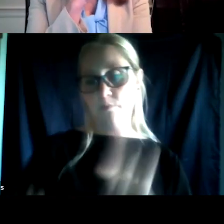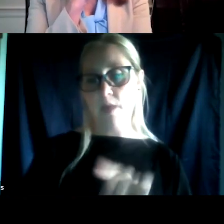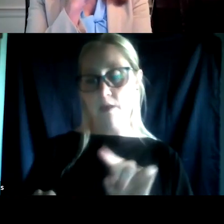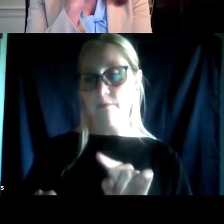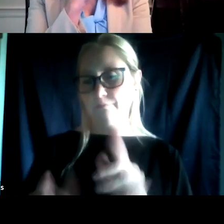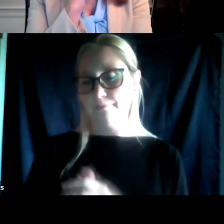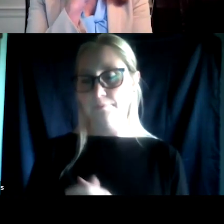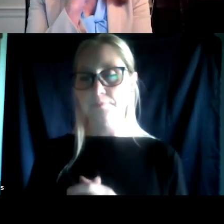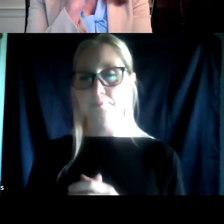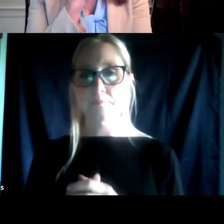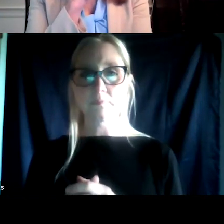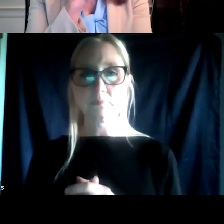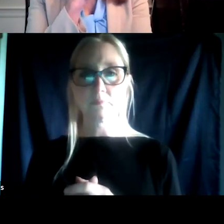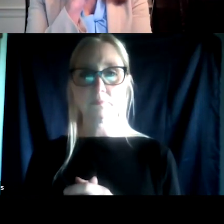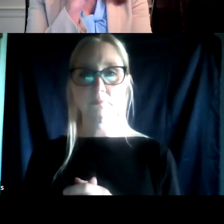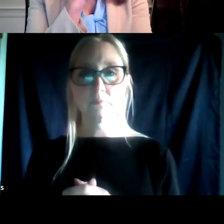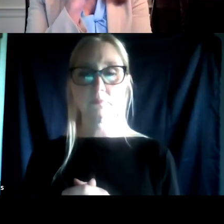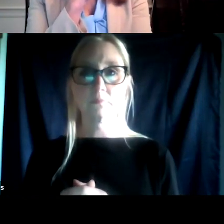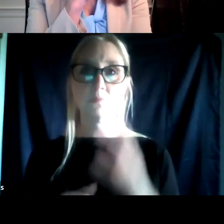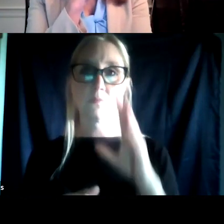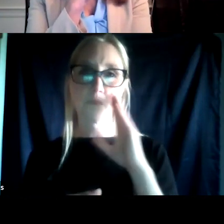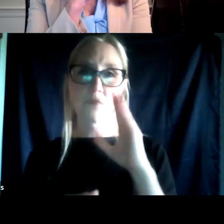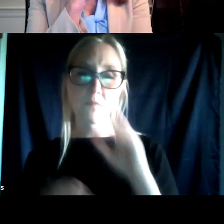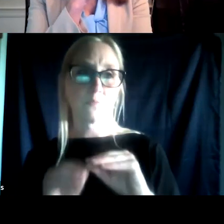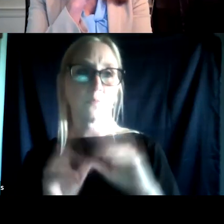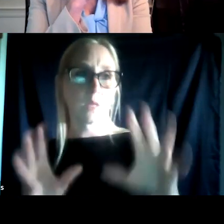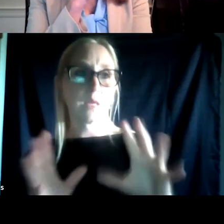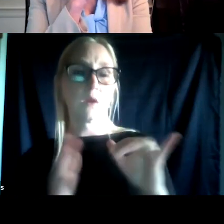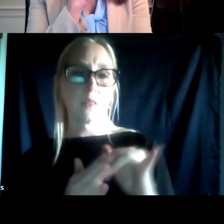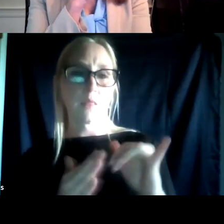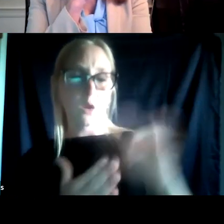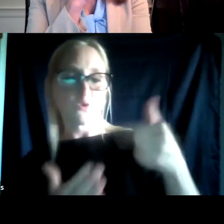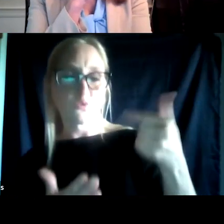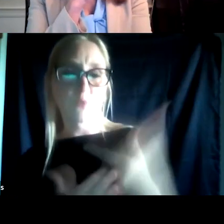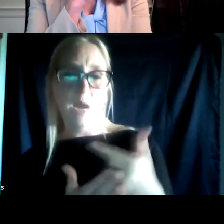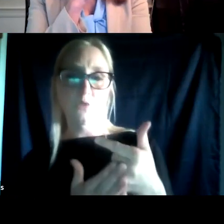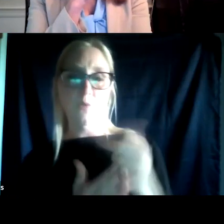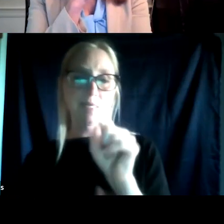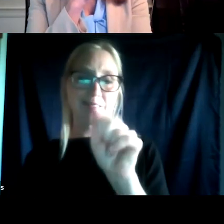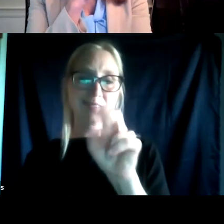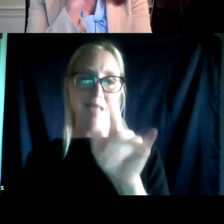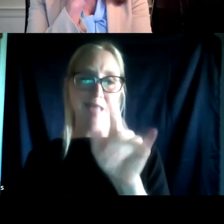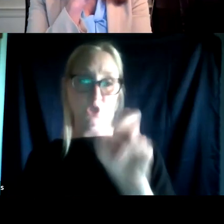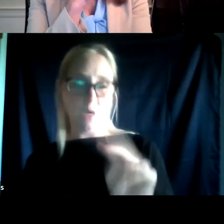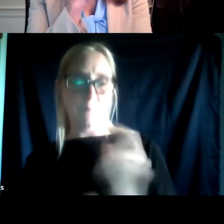and all rise and justice for vest is pretty clear about being clear on graduated sanctions and making sure that if you're gonna sanction someone